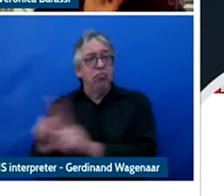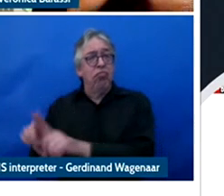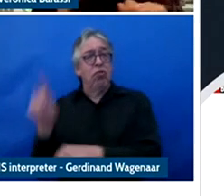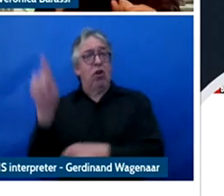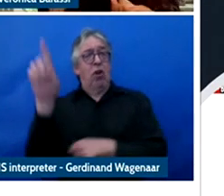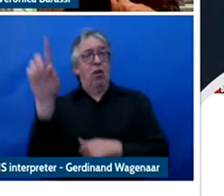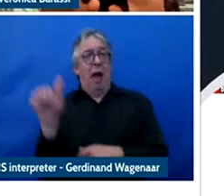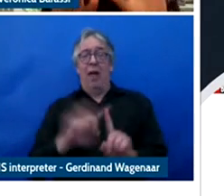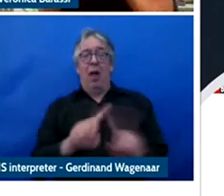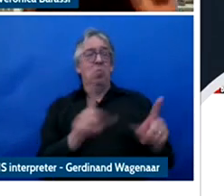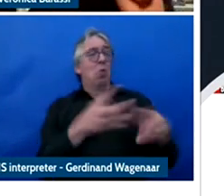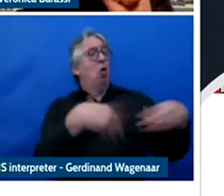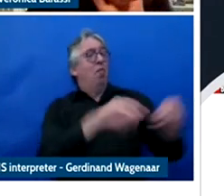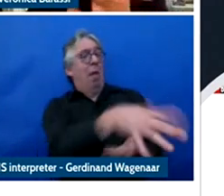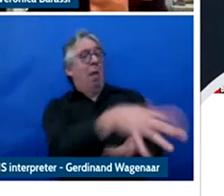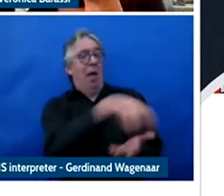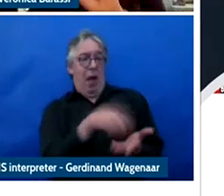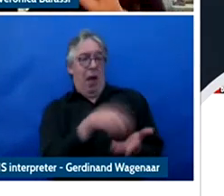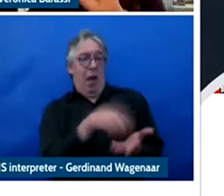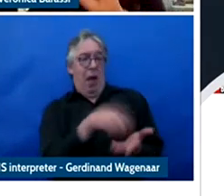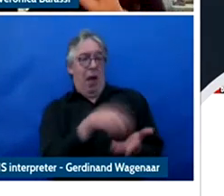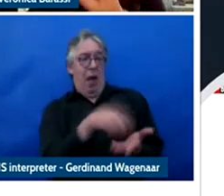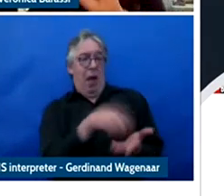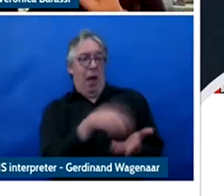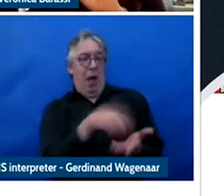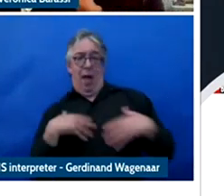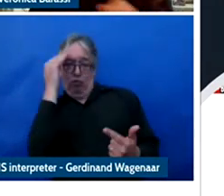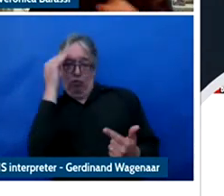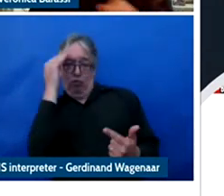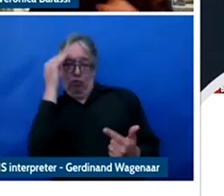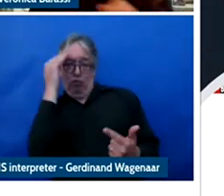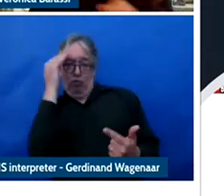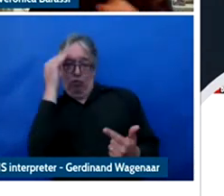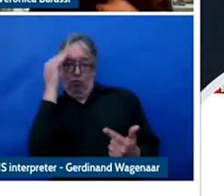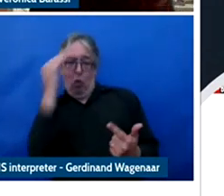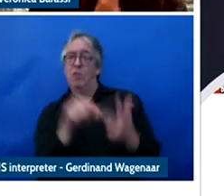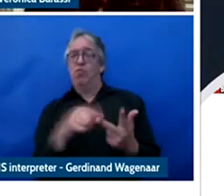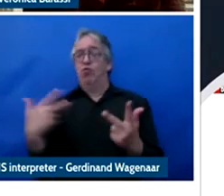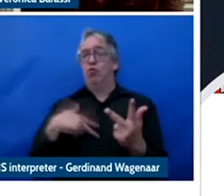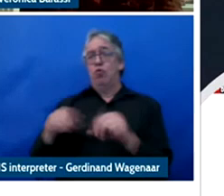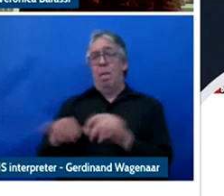health and education and social media and bring all of this data to construct a